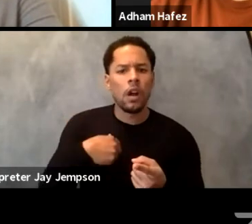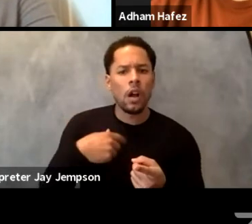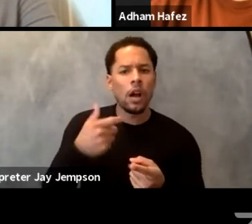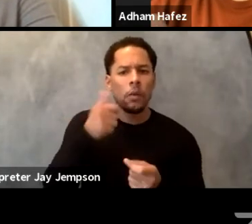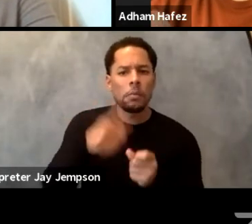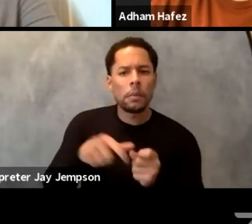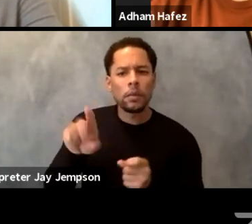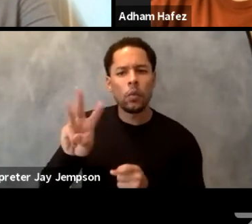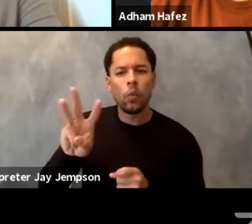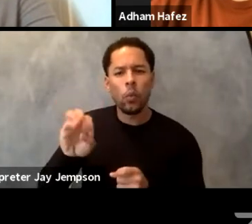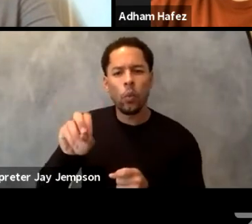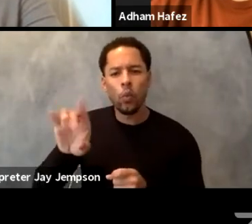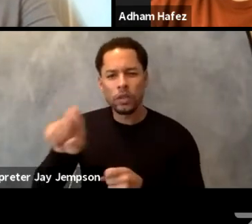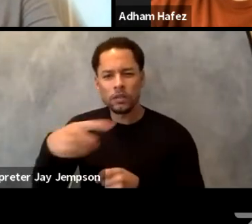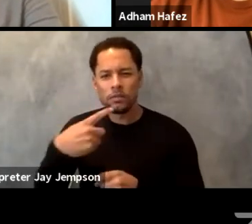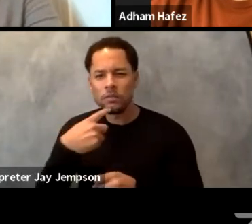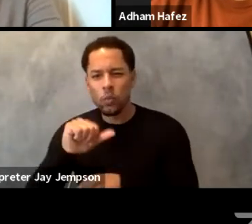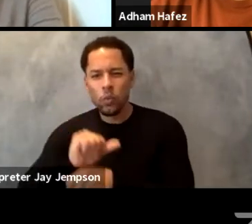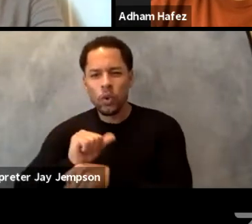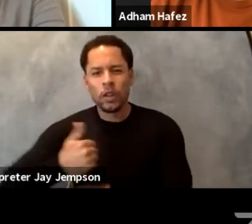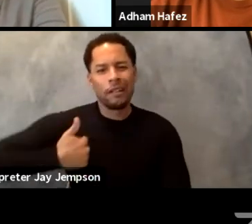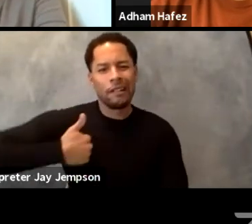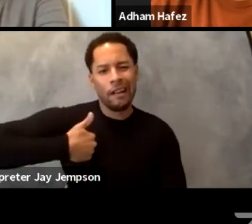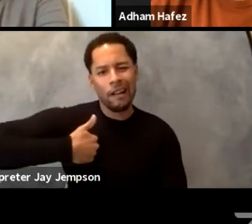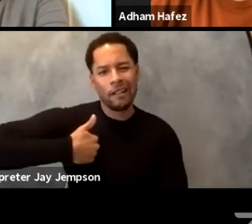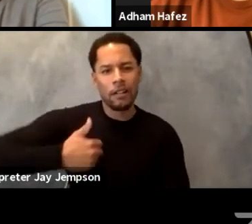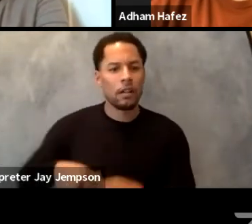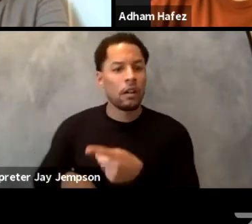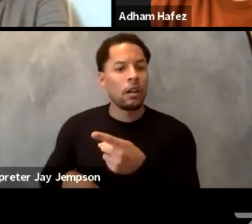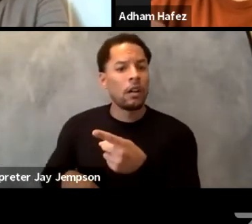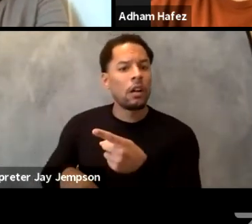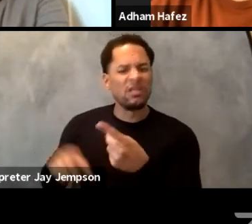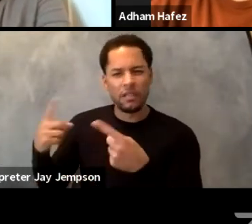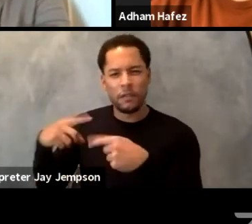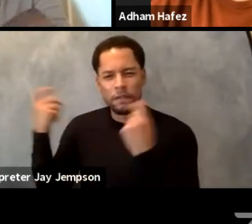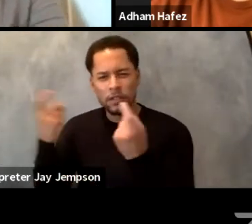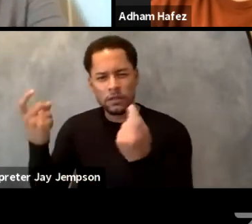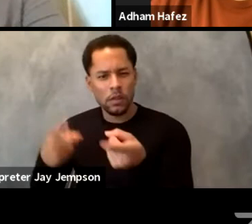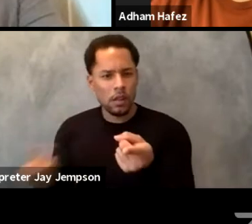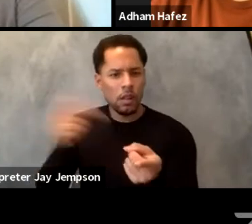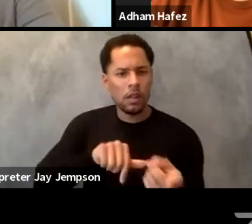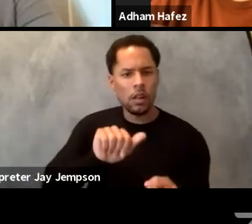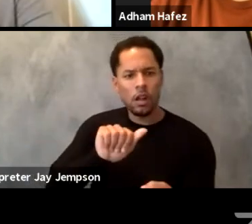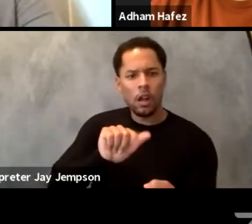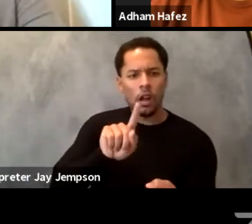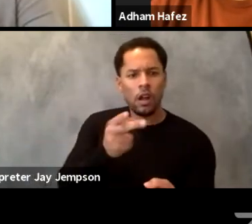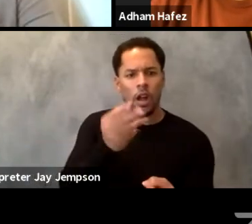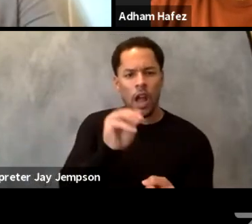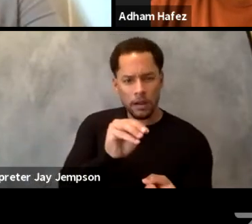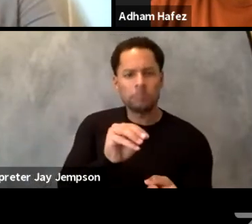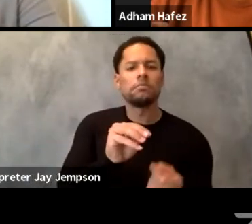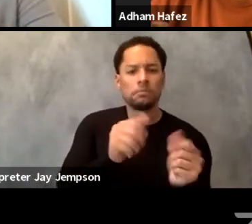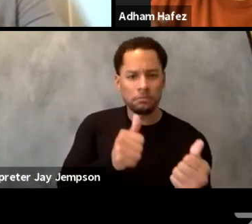with Shaw festivals and other festivals, Adham also, and of course Lloyd in Zimbabwe.